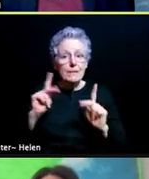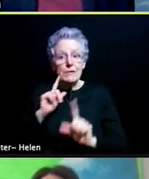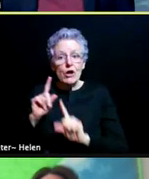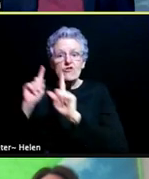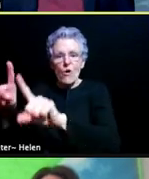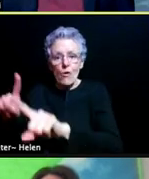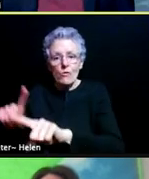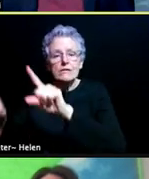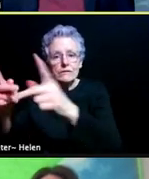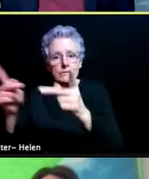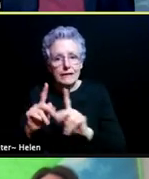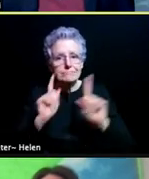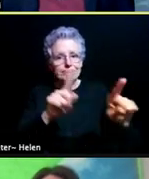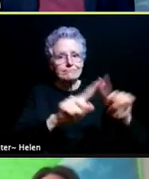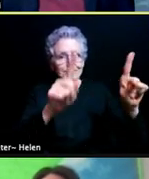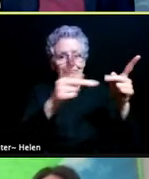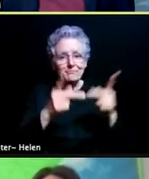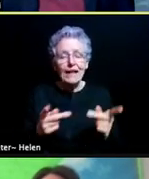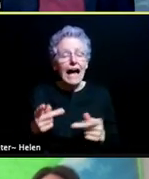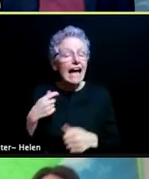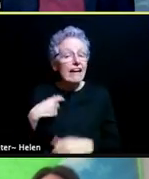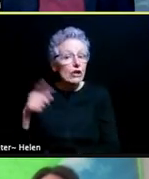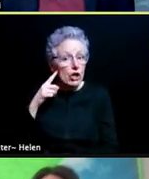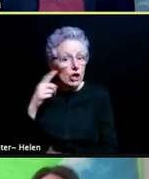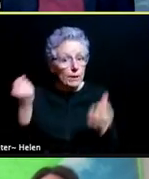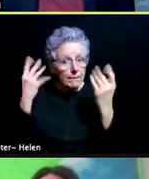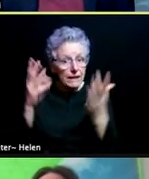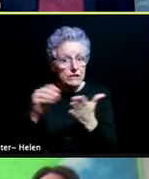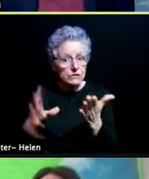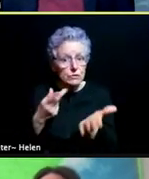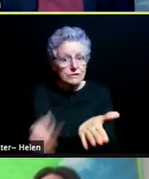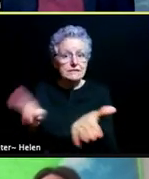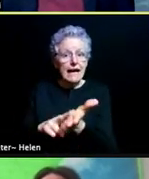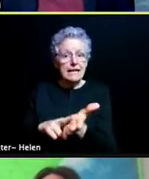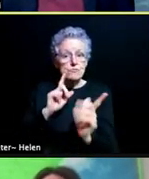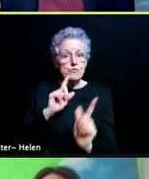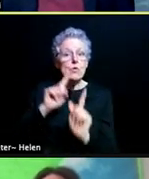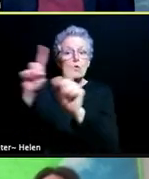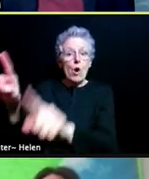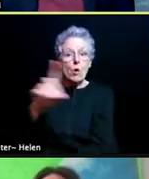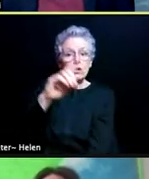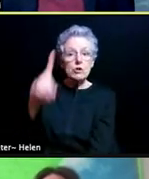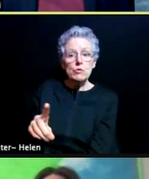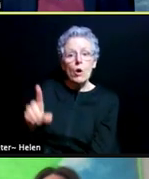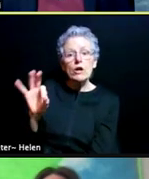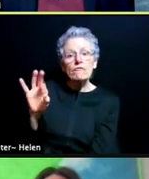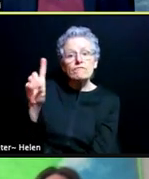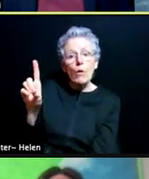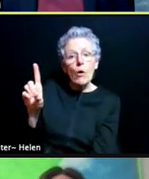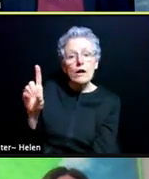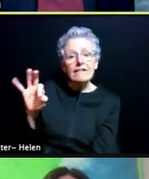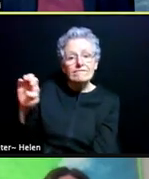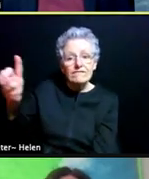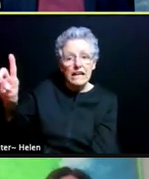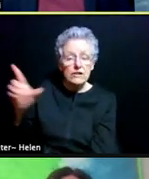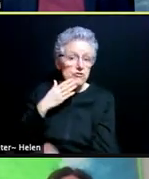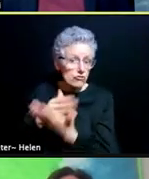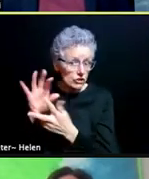And I've heard of a lot of students signing up to go to Ford Field, and that's a good option too. Just a quick note to students is sort of just think